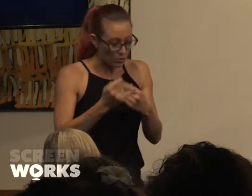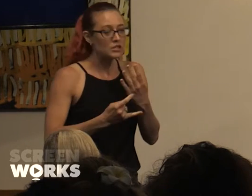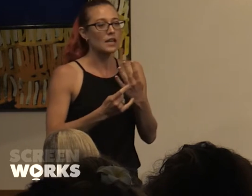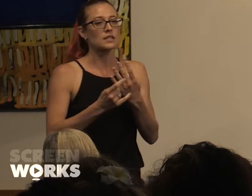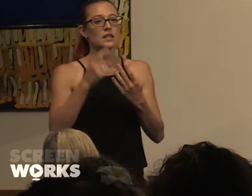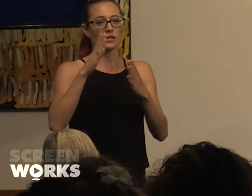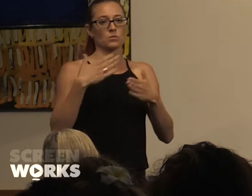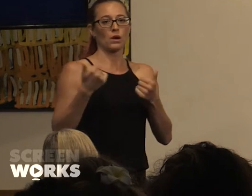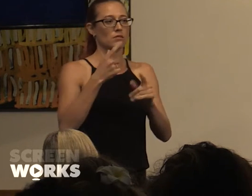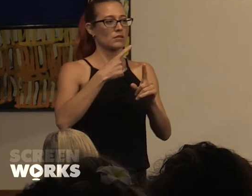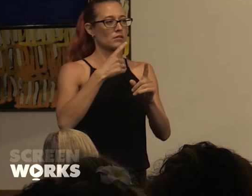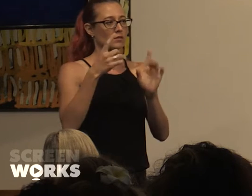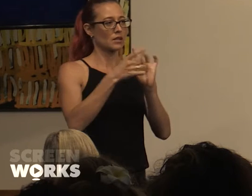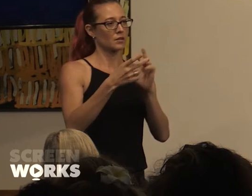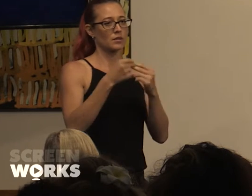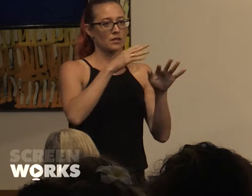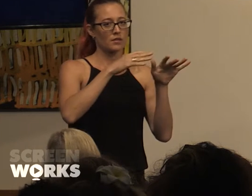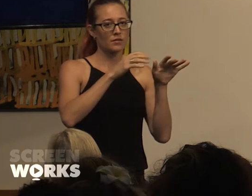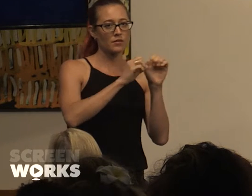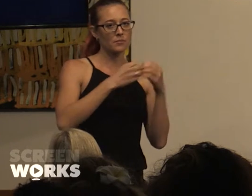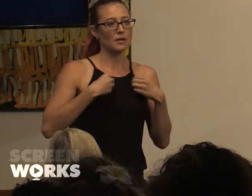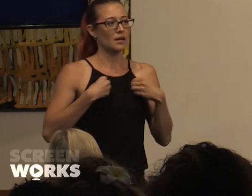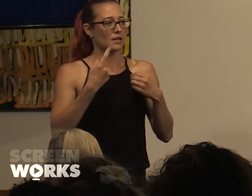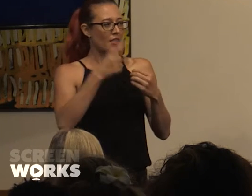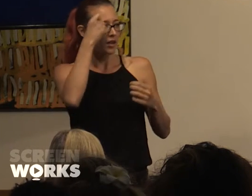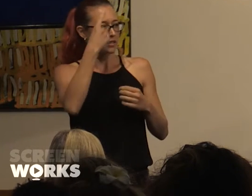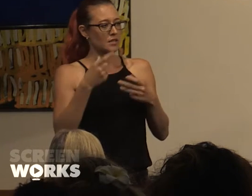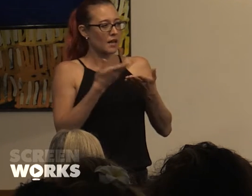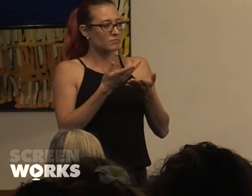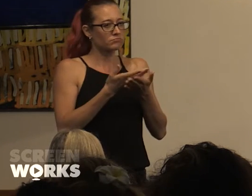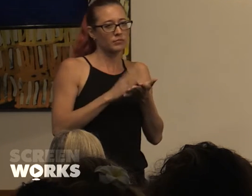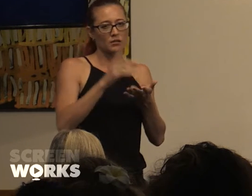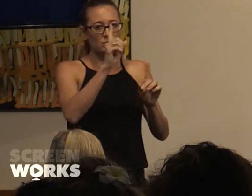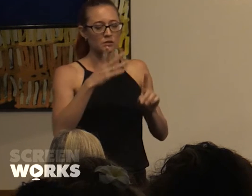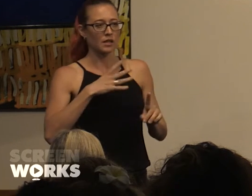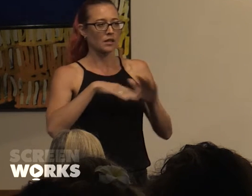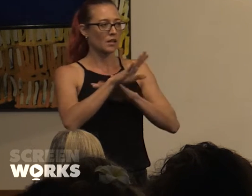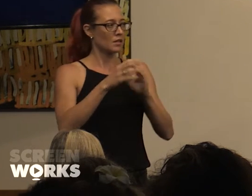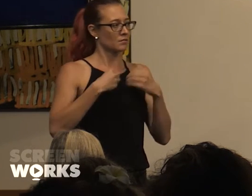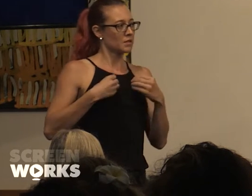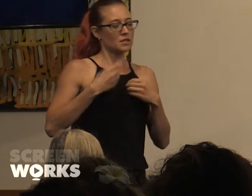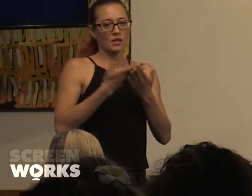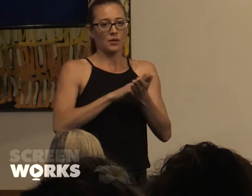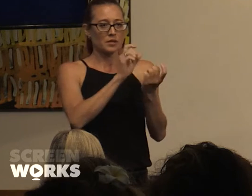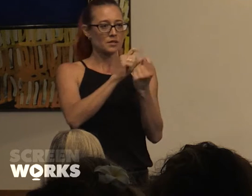fully understand the nature of what what's needed in the market or how to sell something the market didn't know it